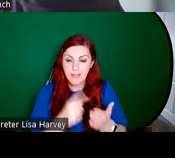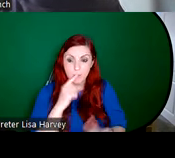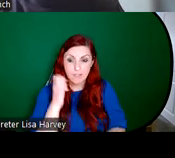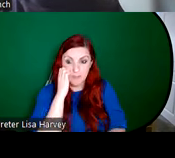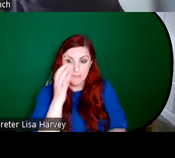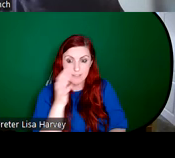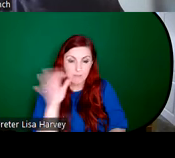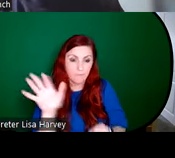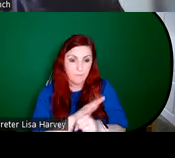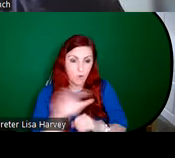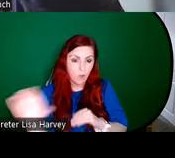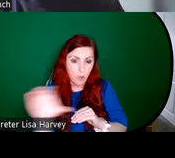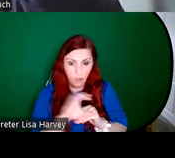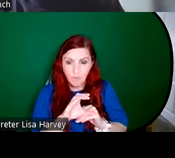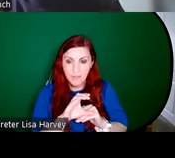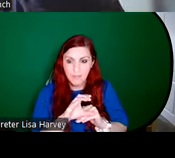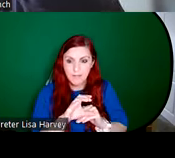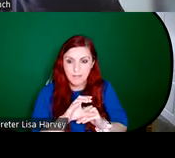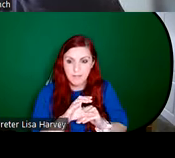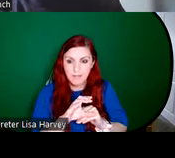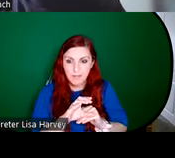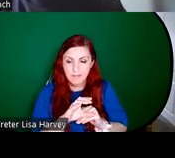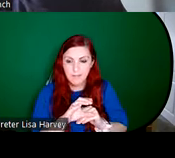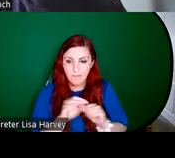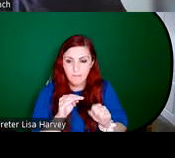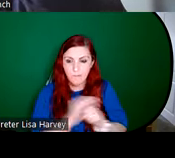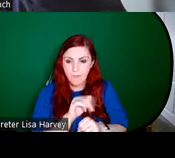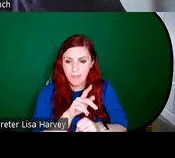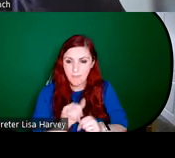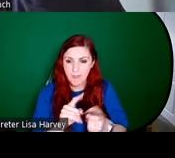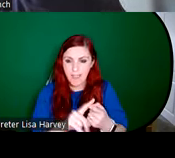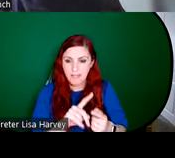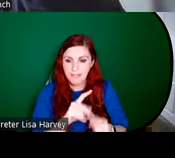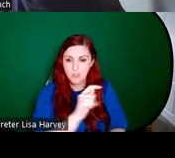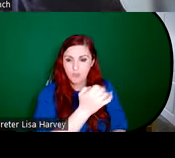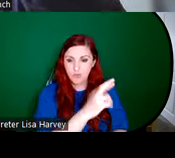Chapel in the end, Harry got 11 windows and An Túr Ghloine got eight. So she was